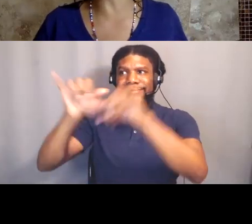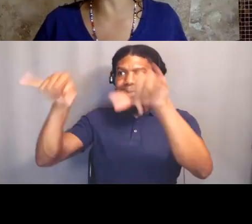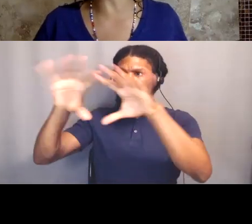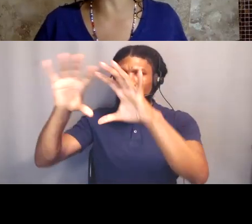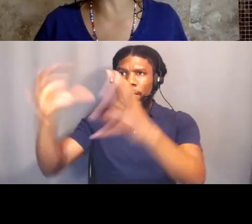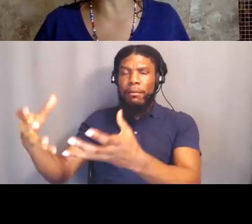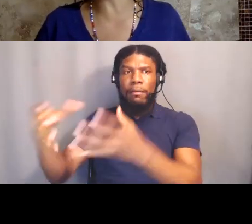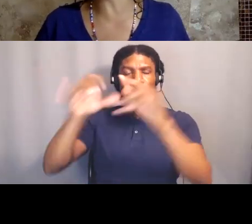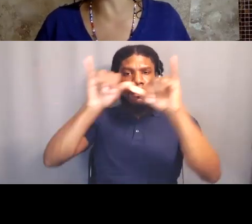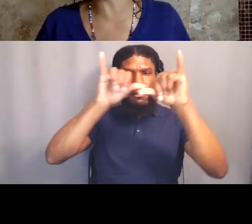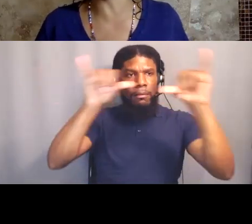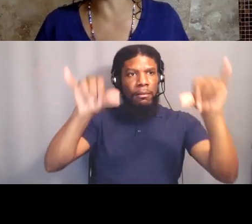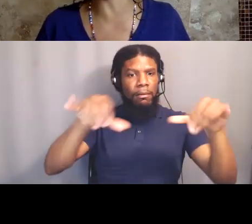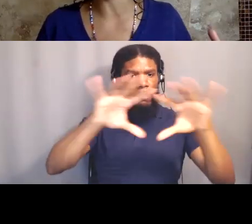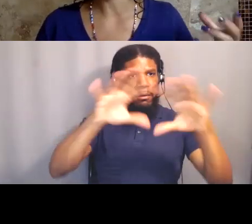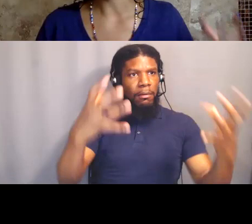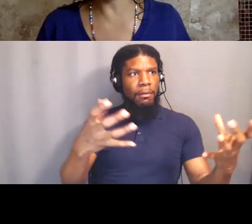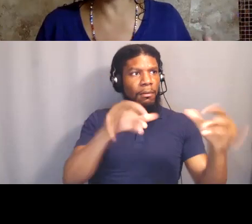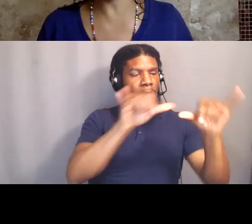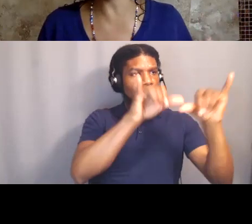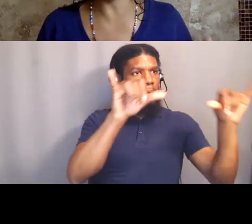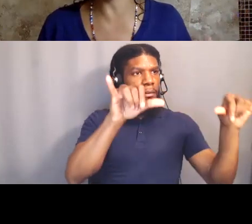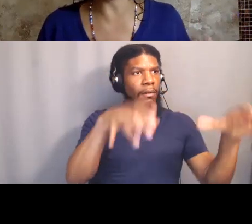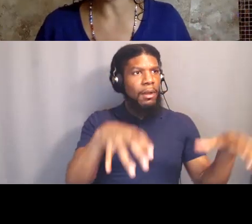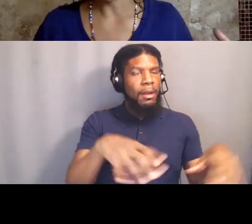from actually coming to fruition in this moment.